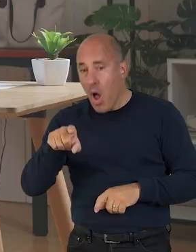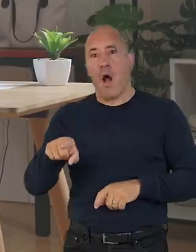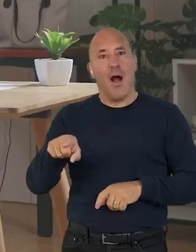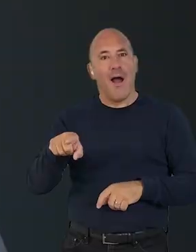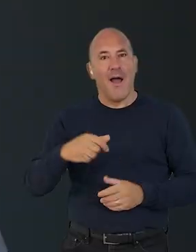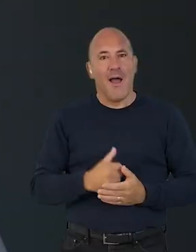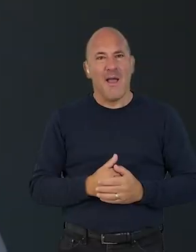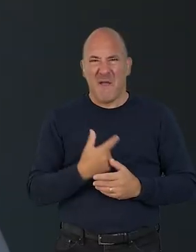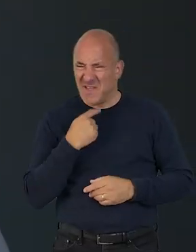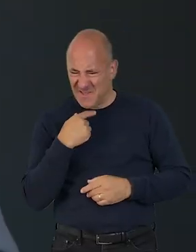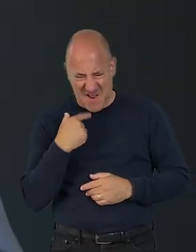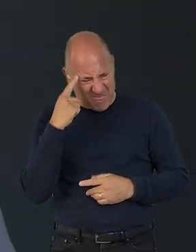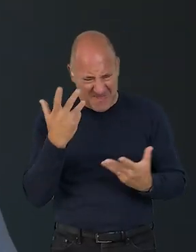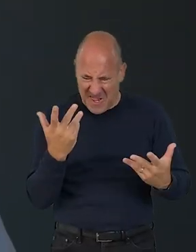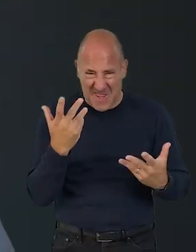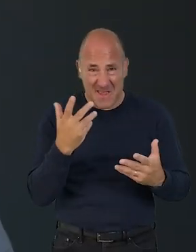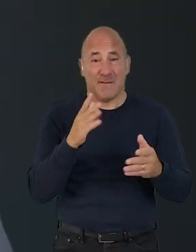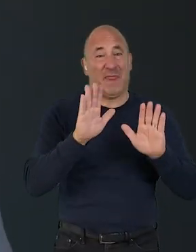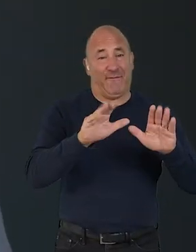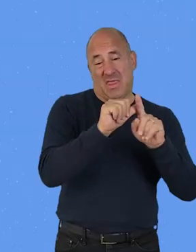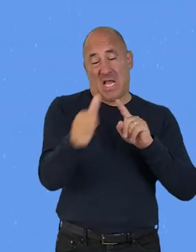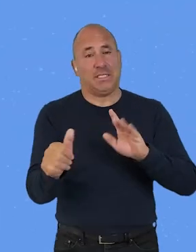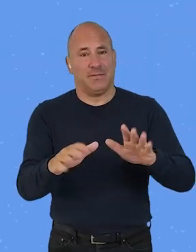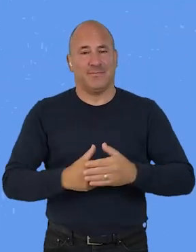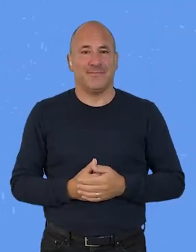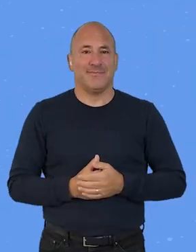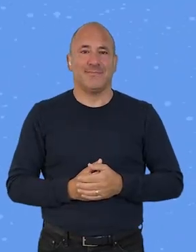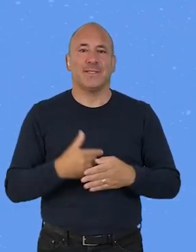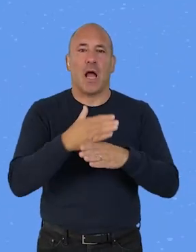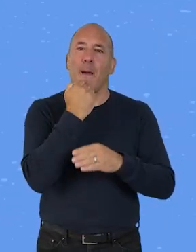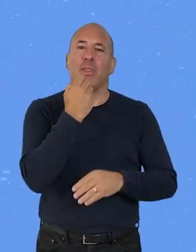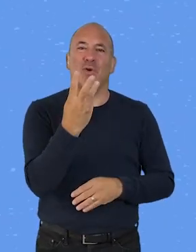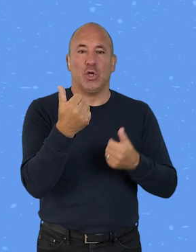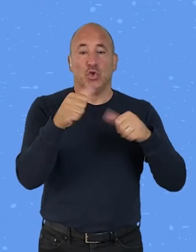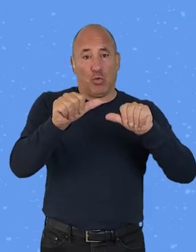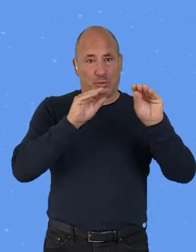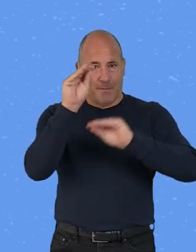If you can't think of anything, skip to the next task. Task 3, solutions mapping.